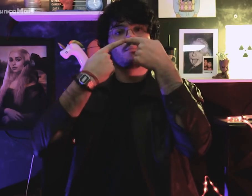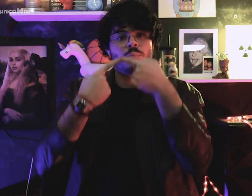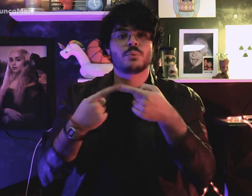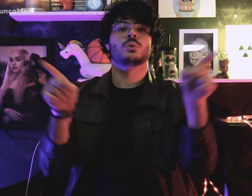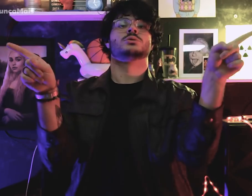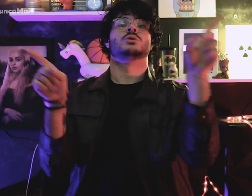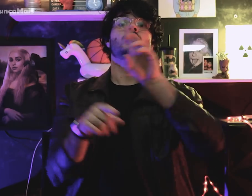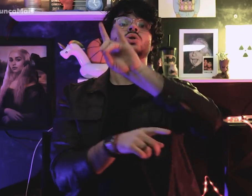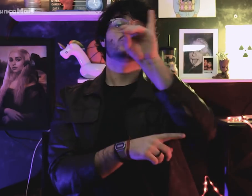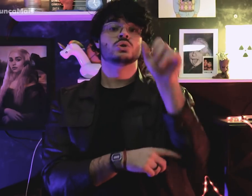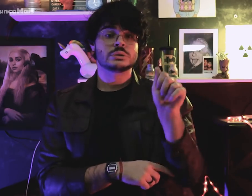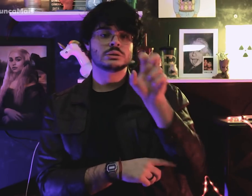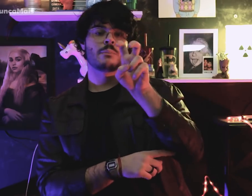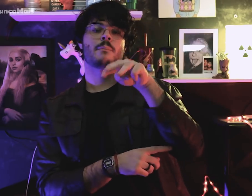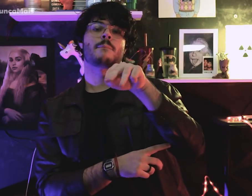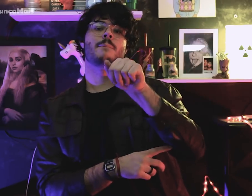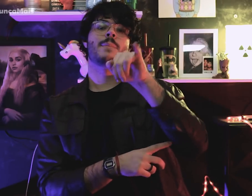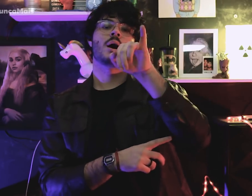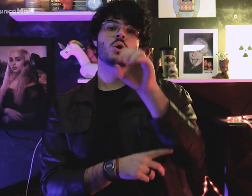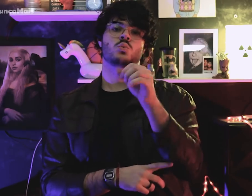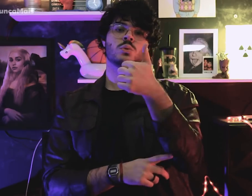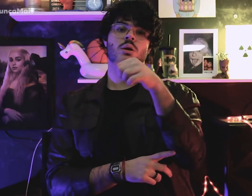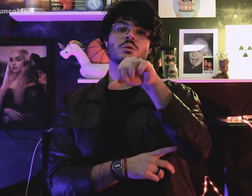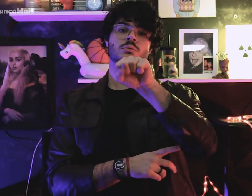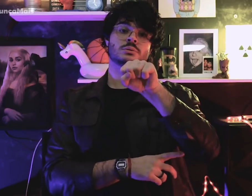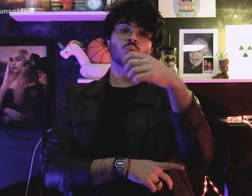Em 05 de maio de 1984, a usina hidrelétrica foi inaugurada.